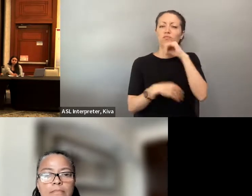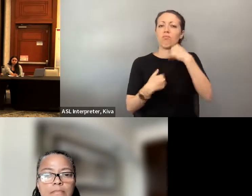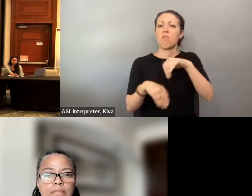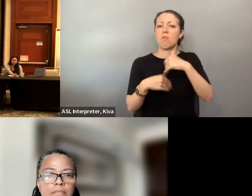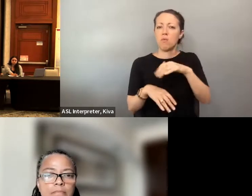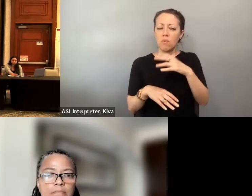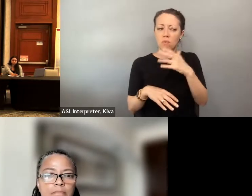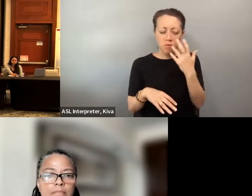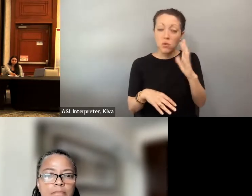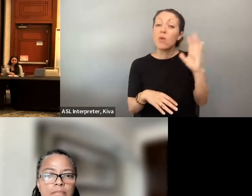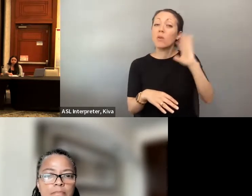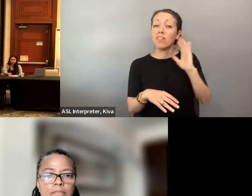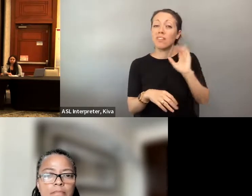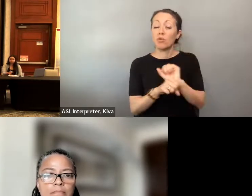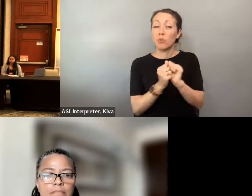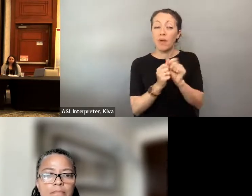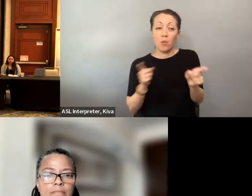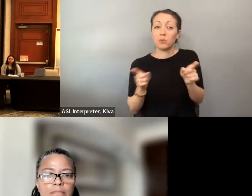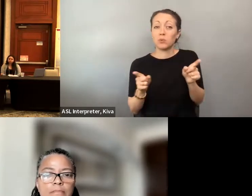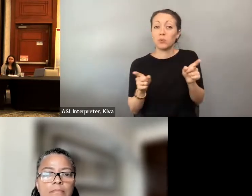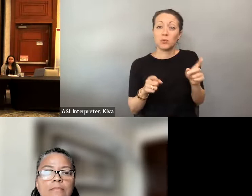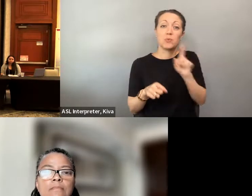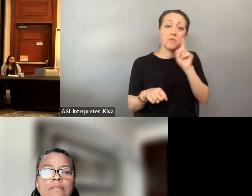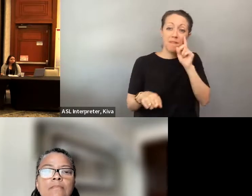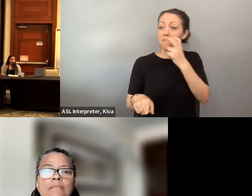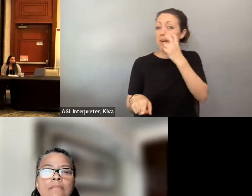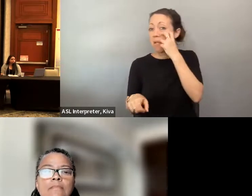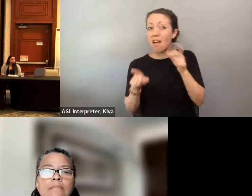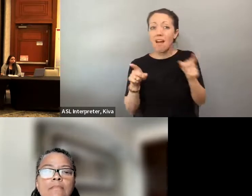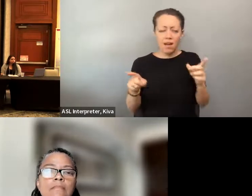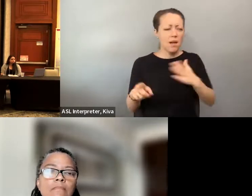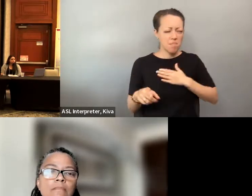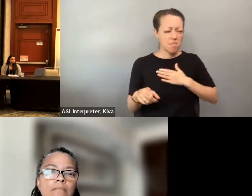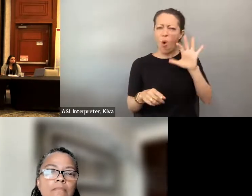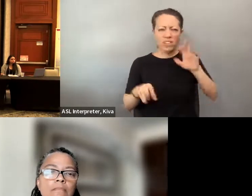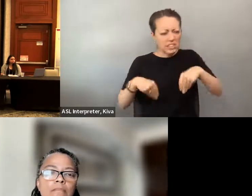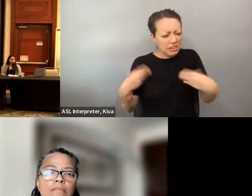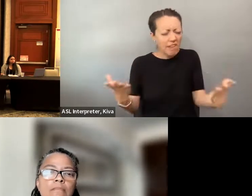that that that other citizens have, and I'm I'm really struck by that. really struck by that. In my prior practice with those two